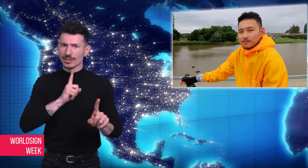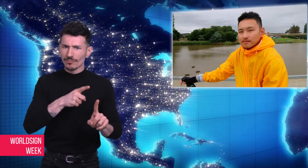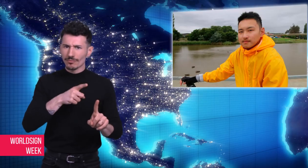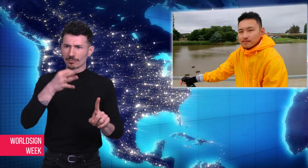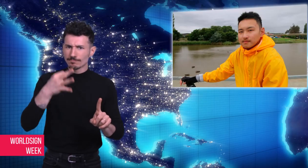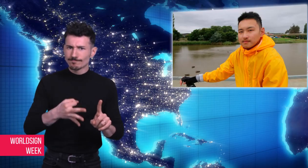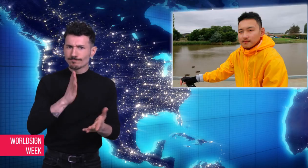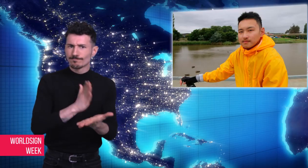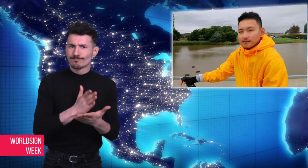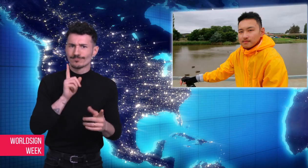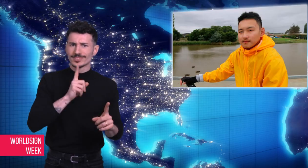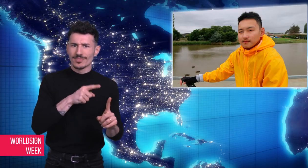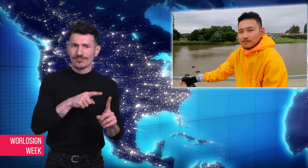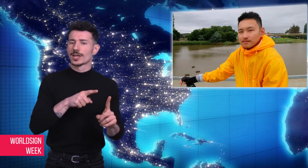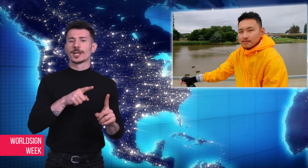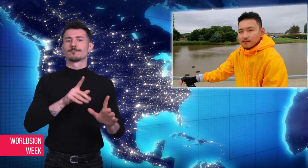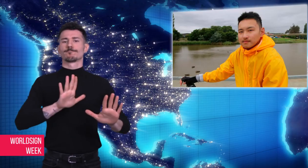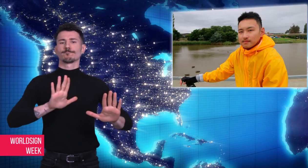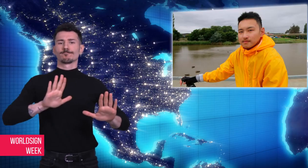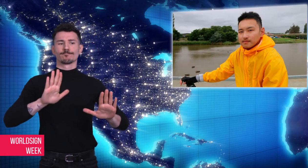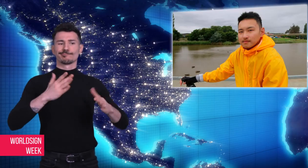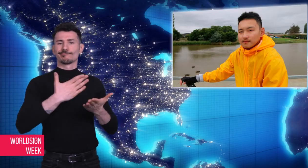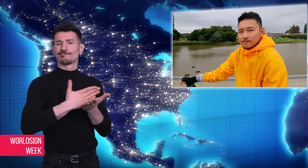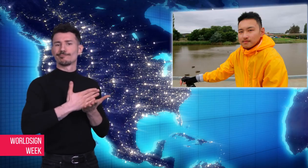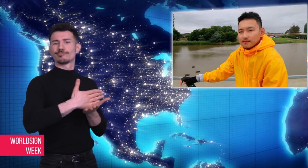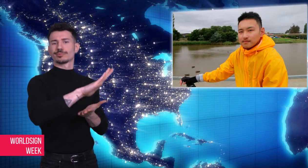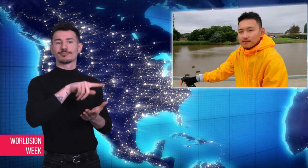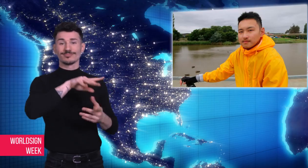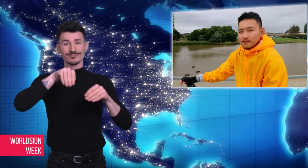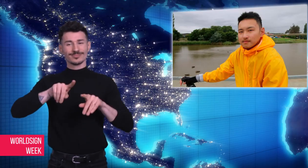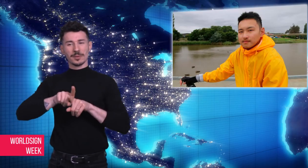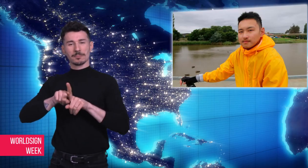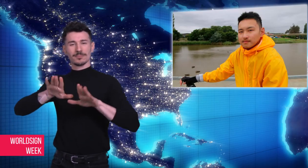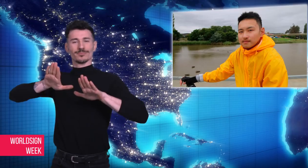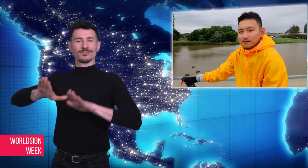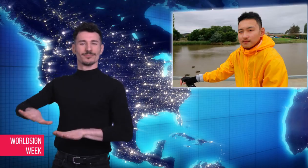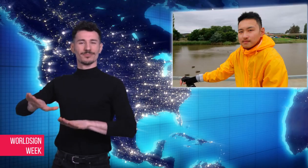decided to take away their permanent residency application because they said that the hearing loss would be a